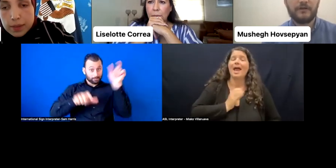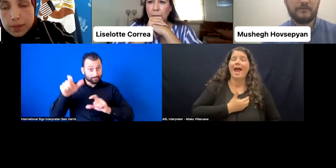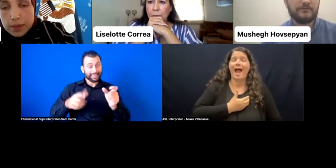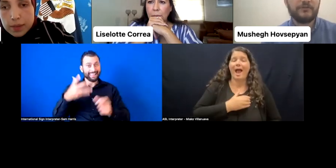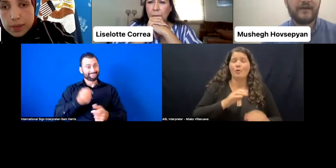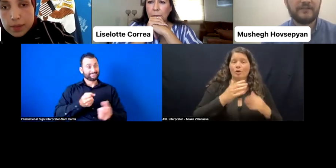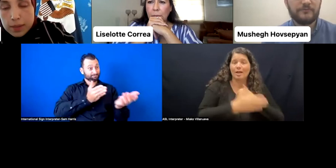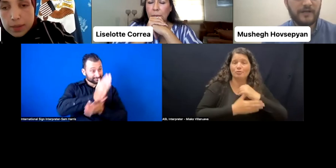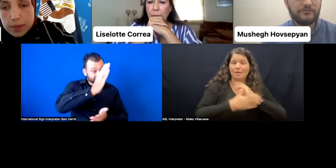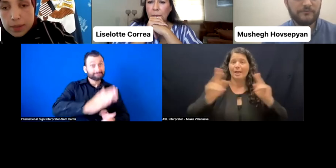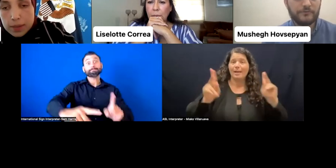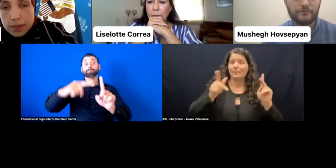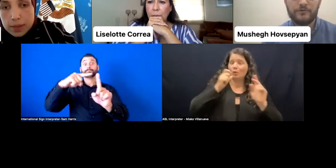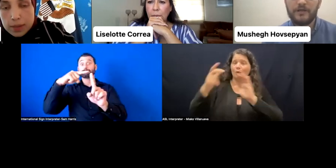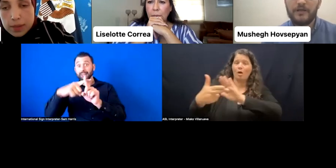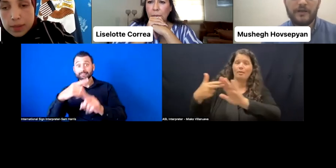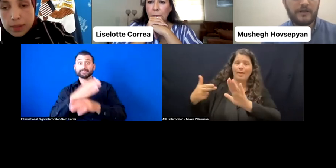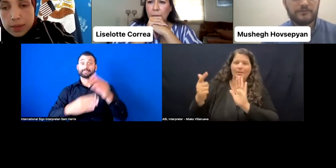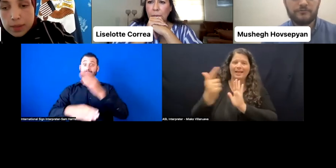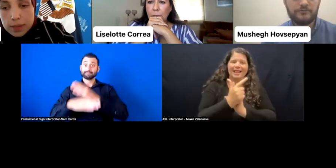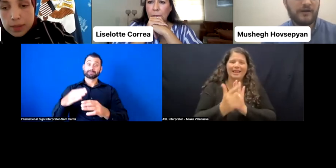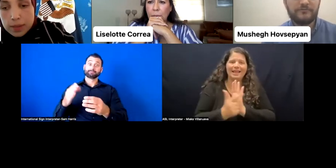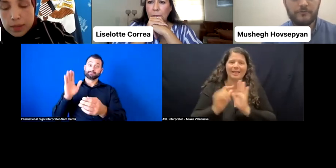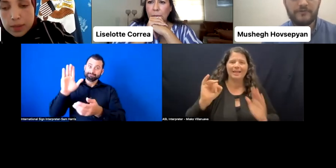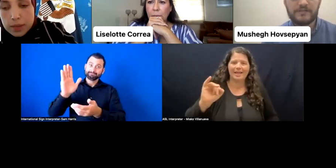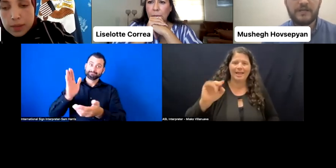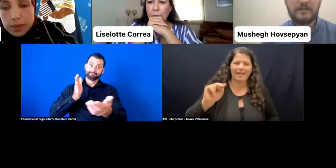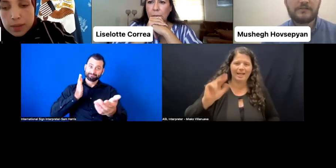don't have the right to vote or to run for office.